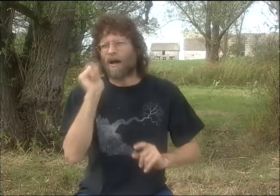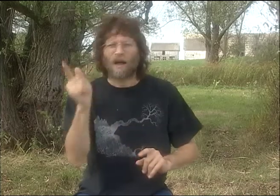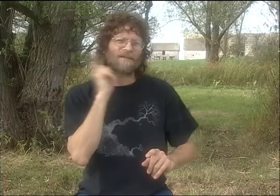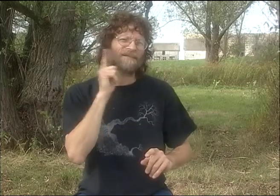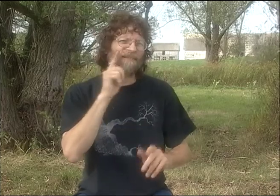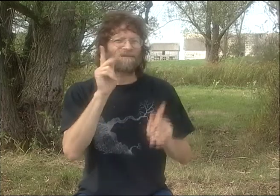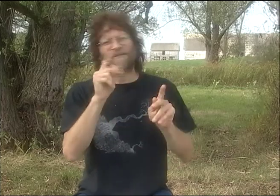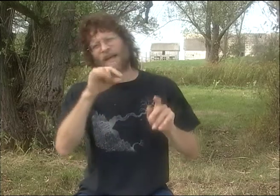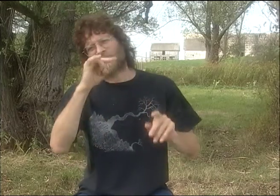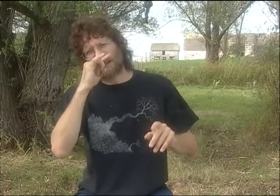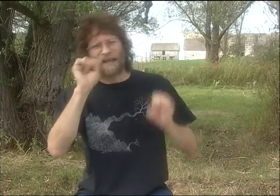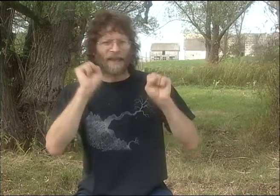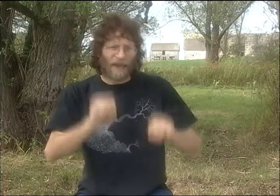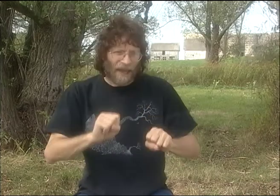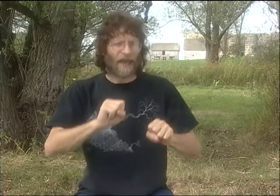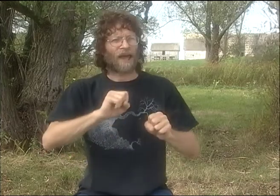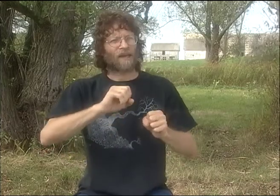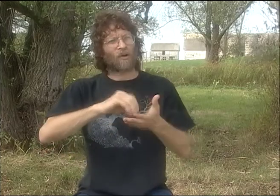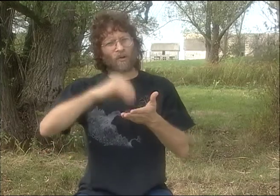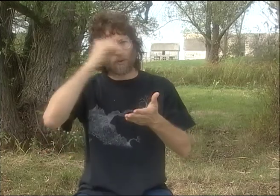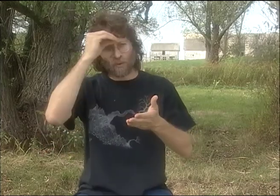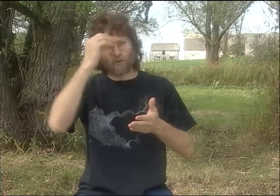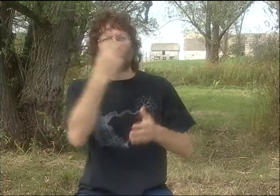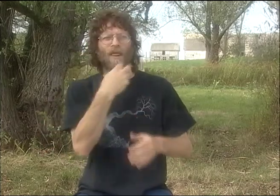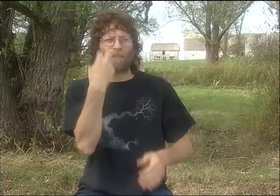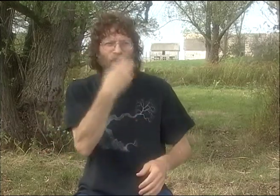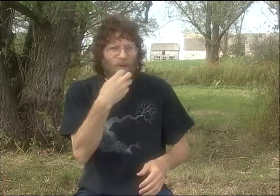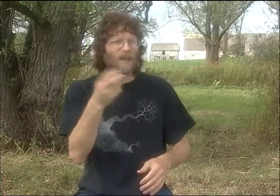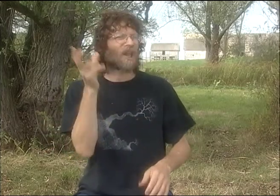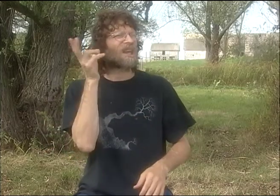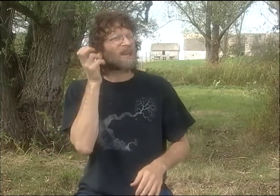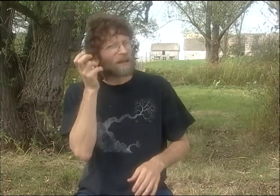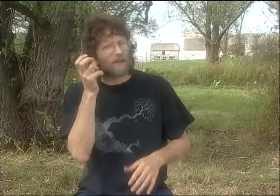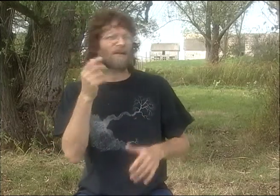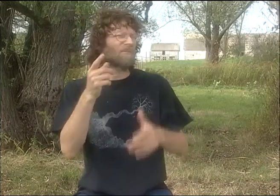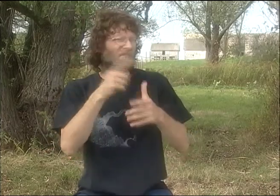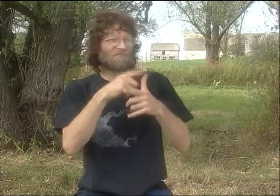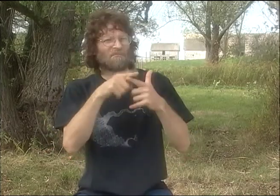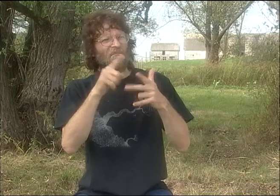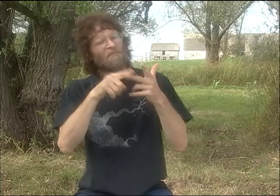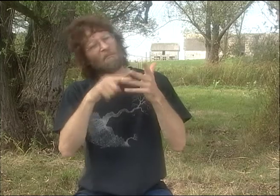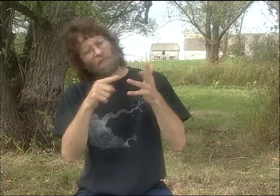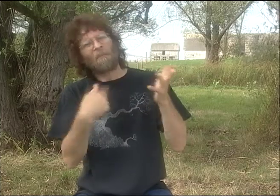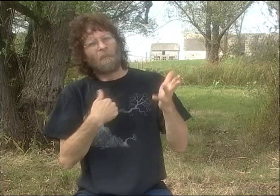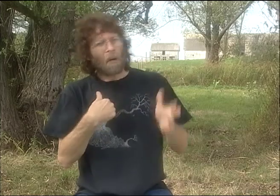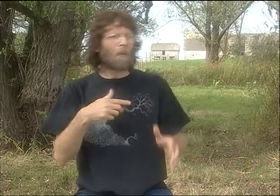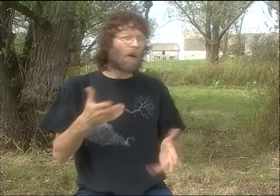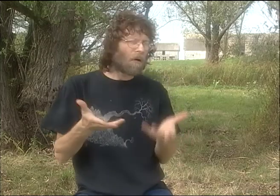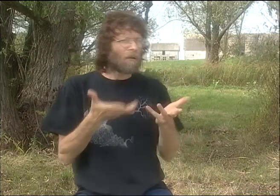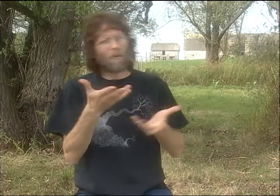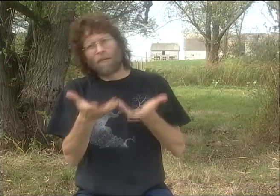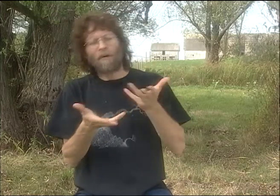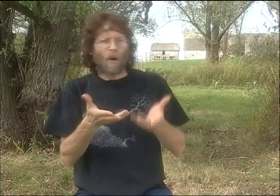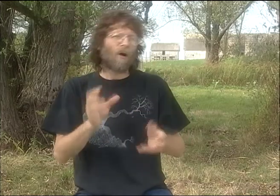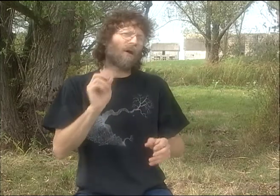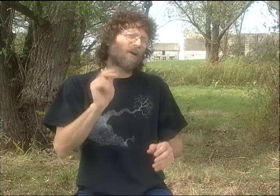AND PEOPLE TOLD ME, "WELL, ALL DEAF KIDS CAN LEARN TO TALK. THEY CAN LIP READ, THEY CAN HEAR A LITTLE BIT," ALL THIS STUFF.